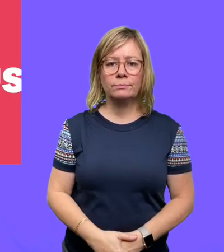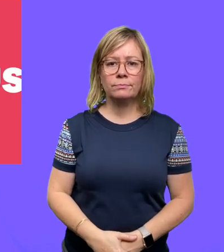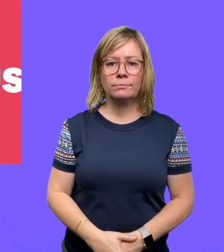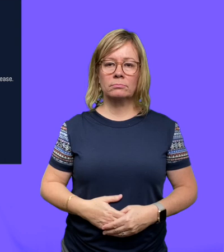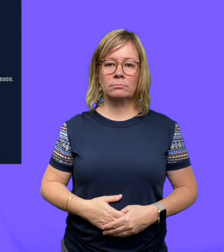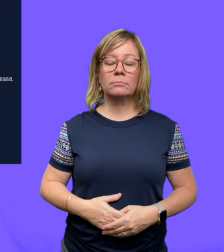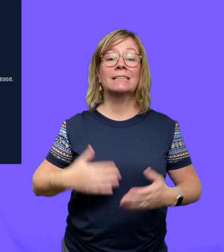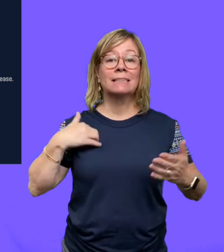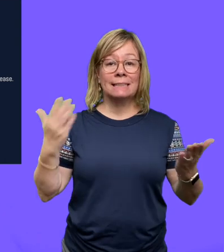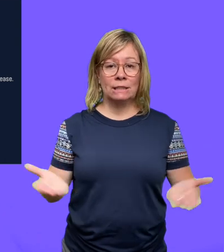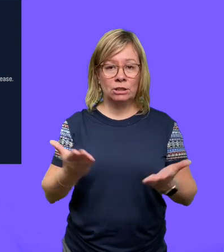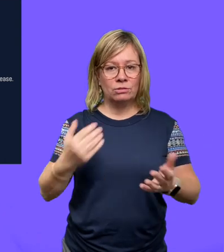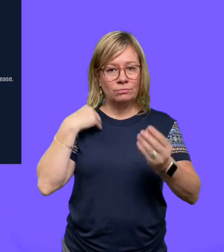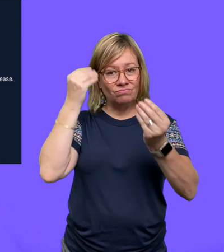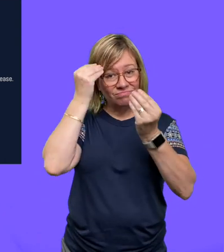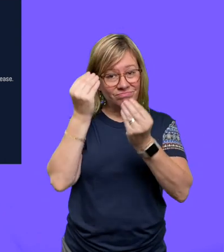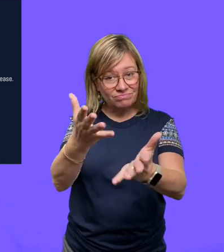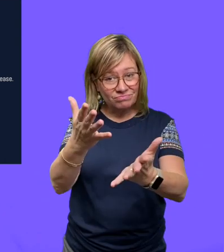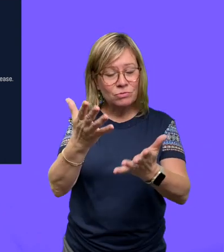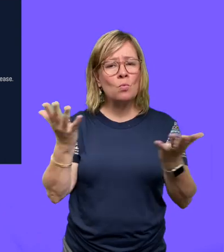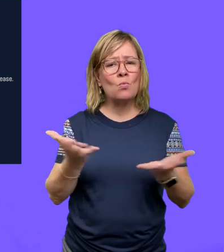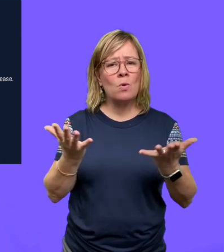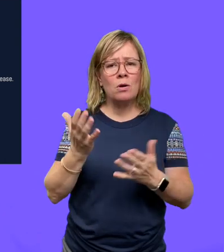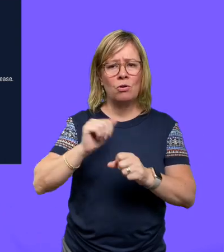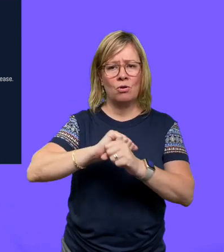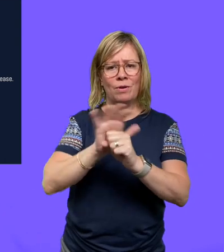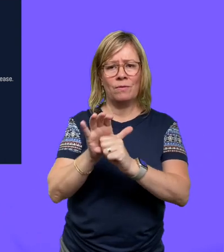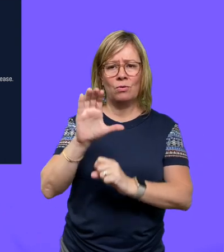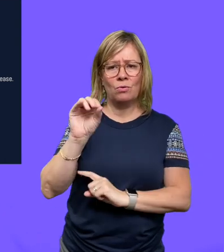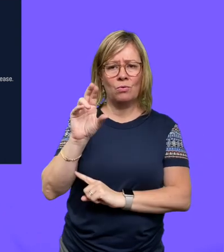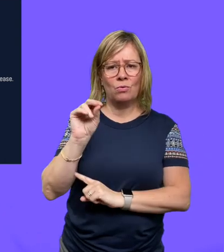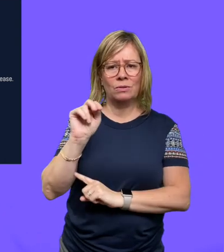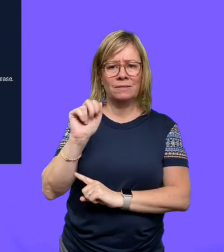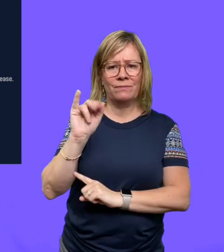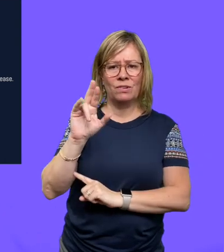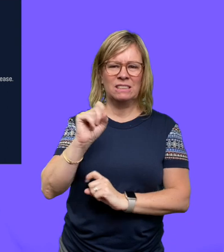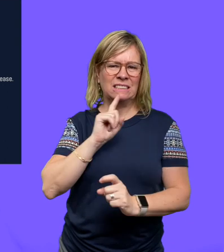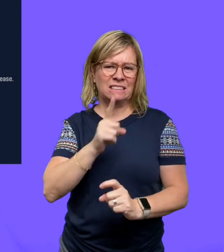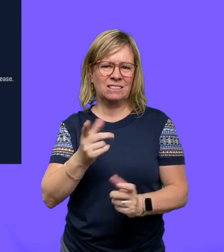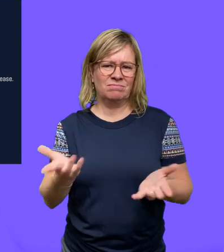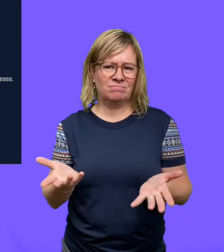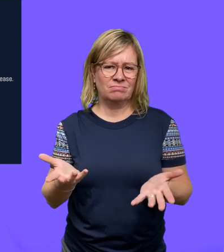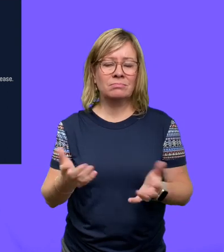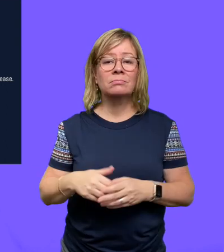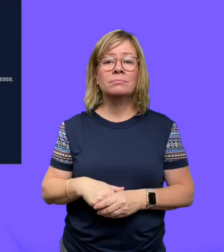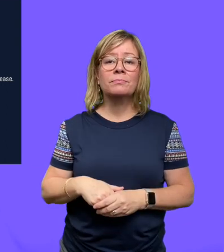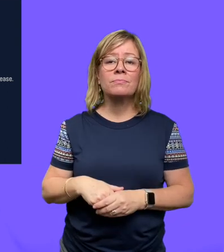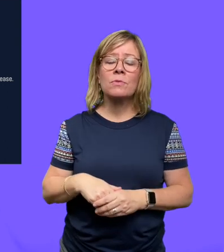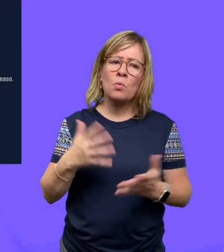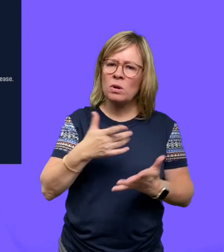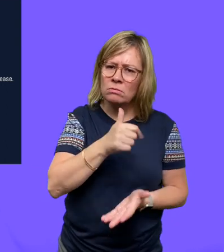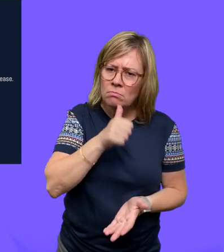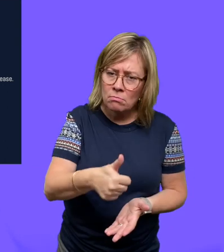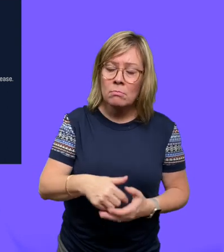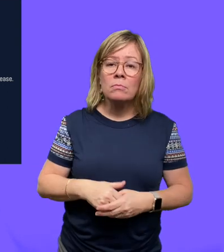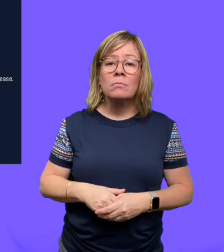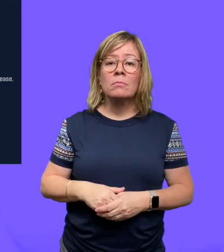So I'm here to tell you about the coronavirus, what it is and what it isn't.